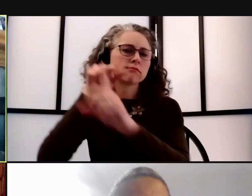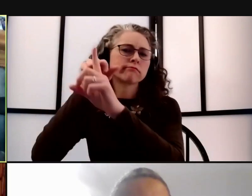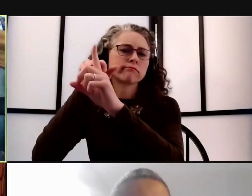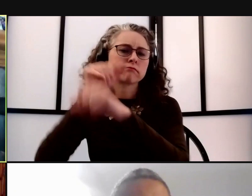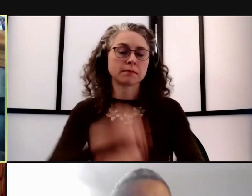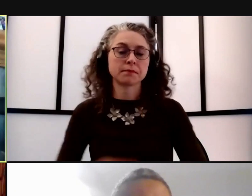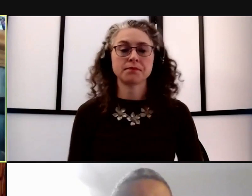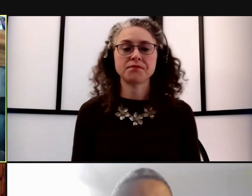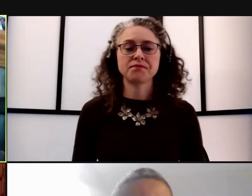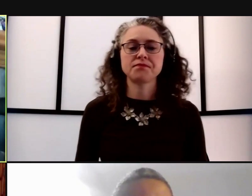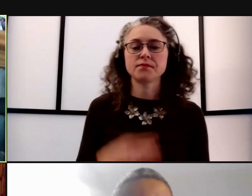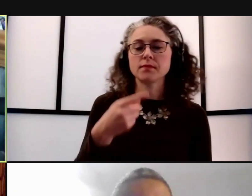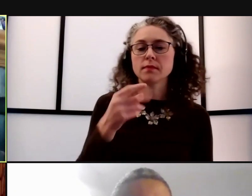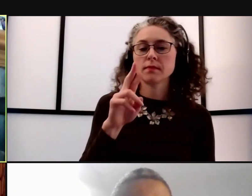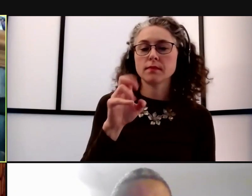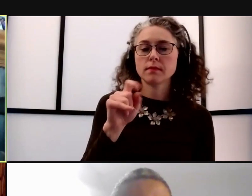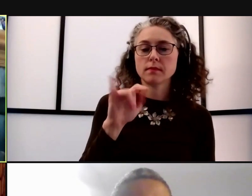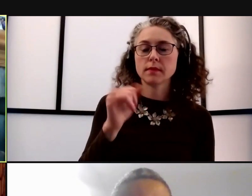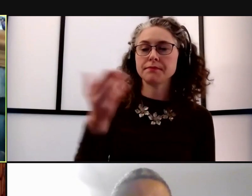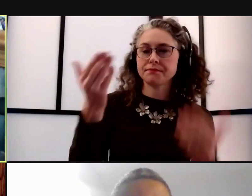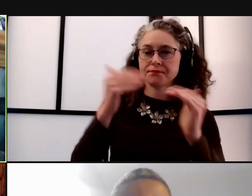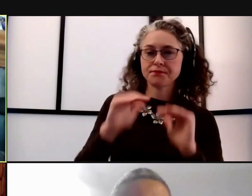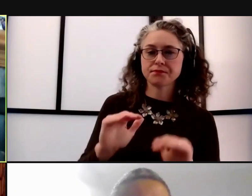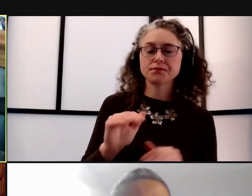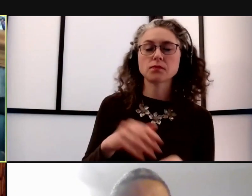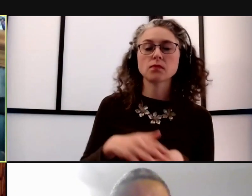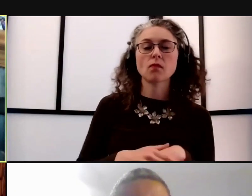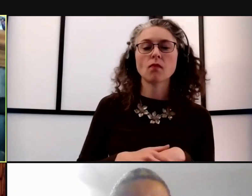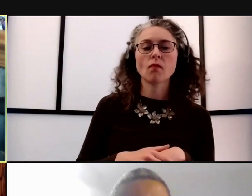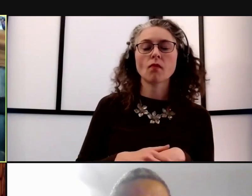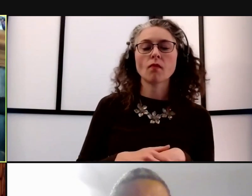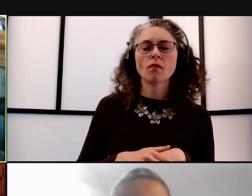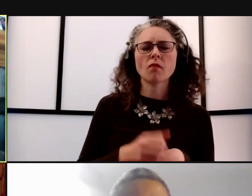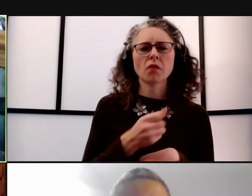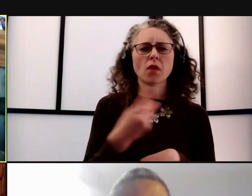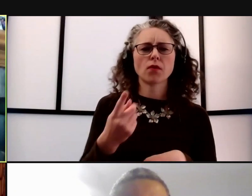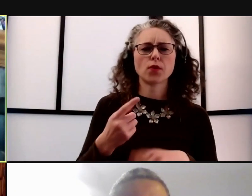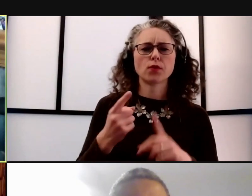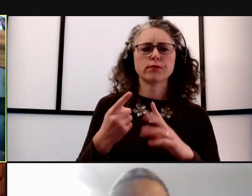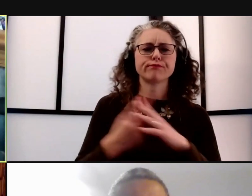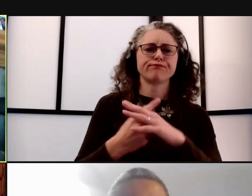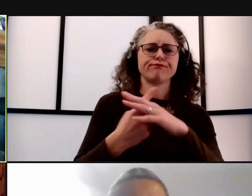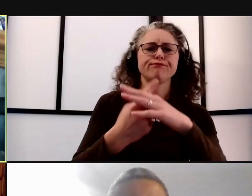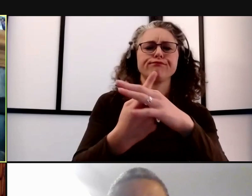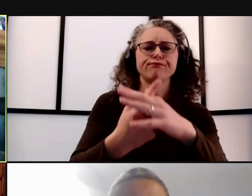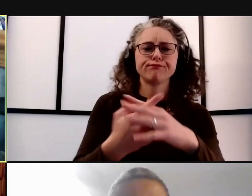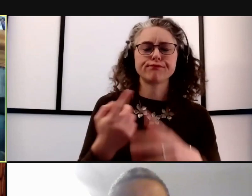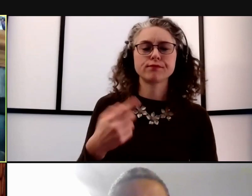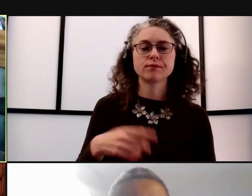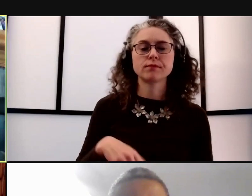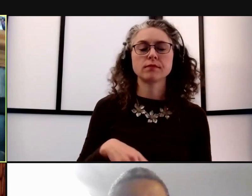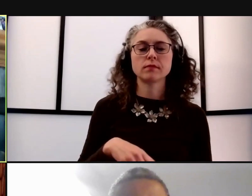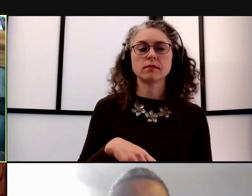The next question, and this has come up a couple of times in these town halls, but I'm gonna ask it again.